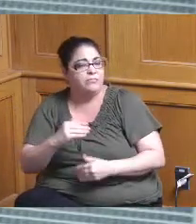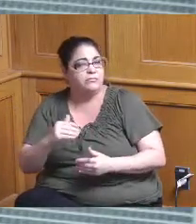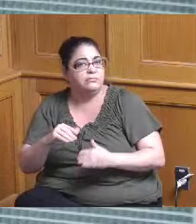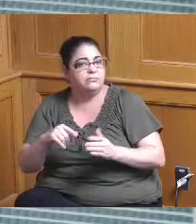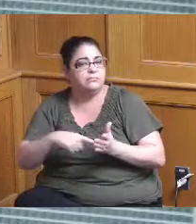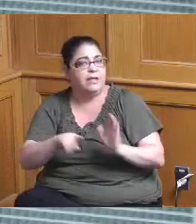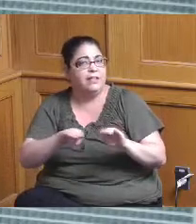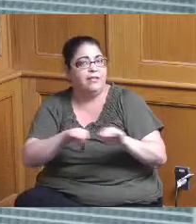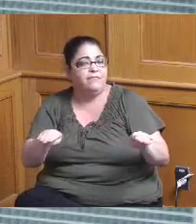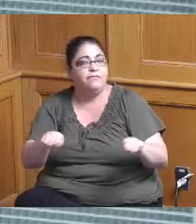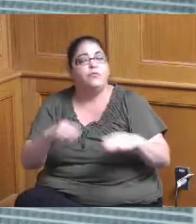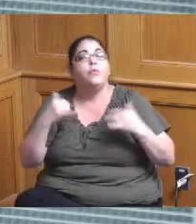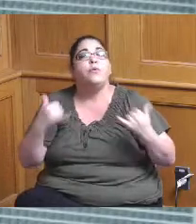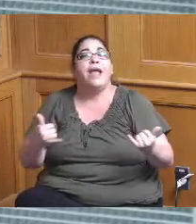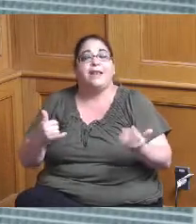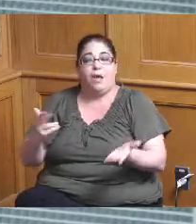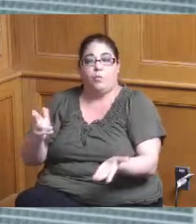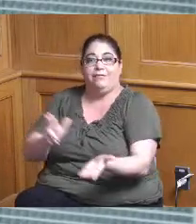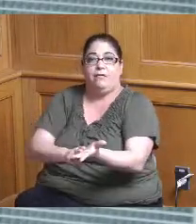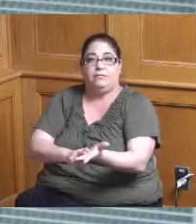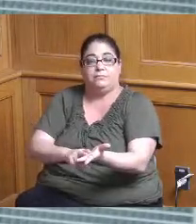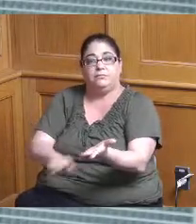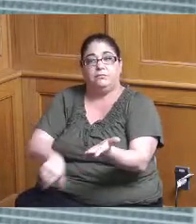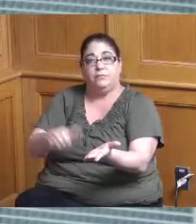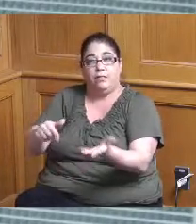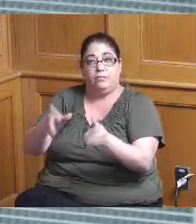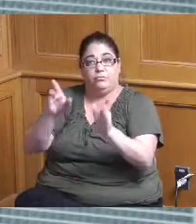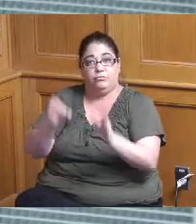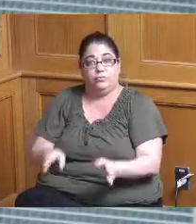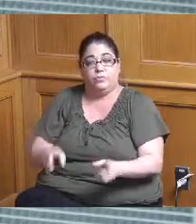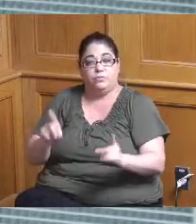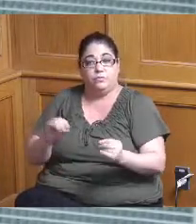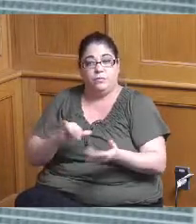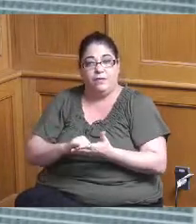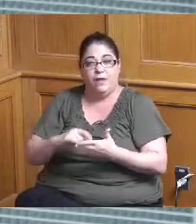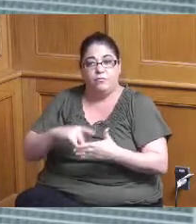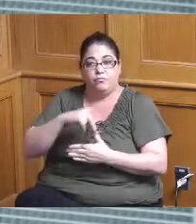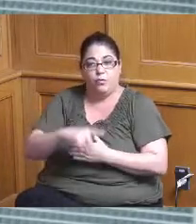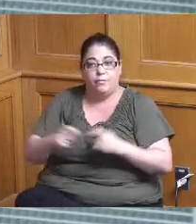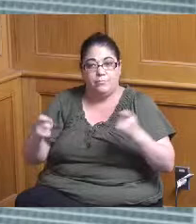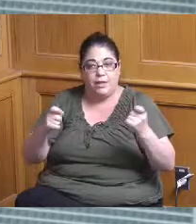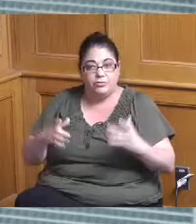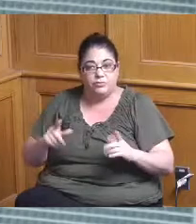actually a contracted liaison so we have a program management team Todd Papes has